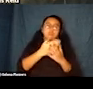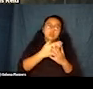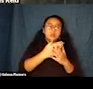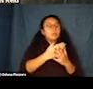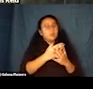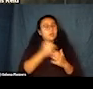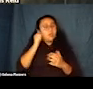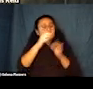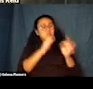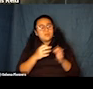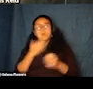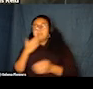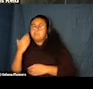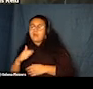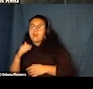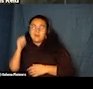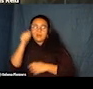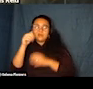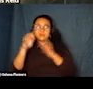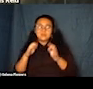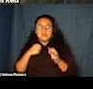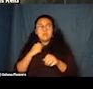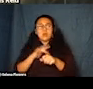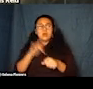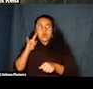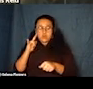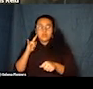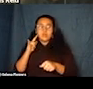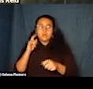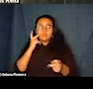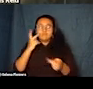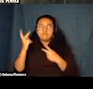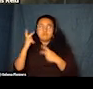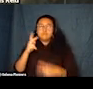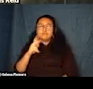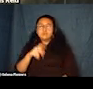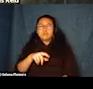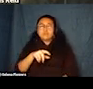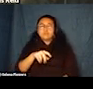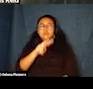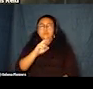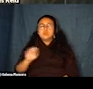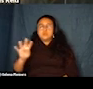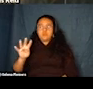So let me start with this early recollection from 2004, which was soon after losing my sight.